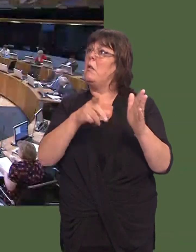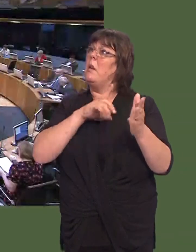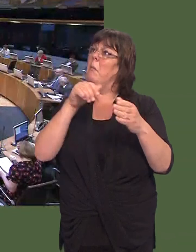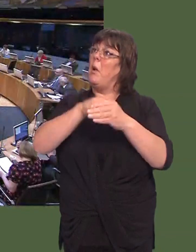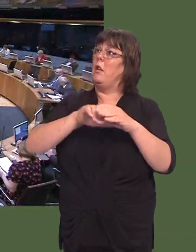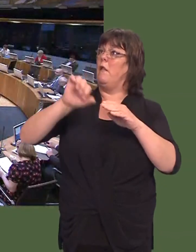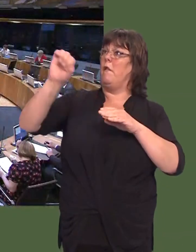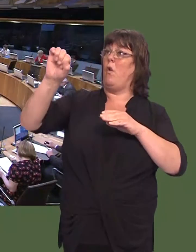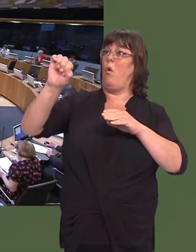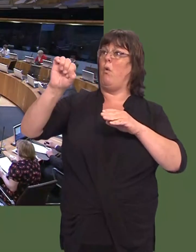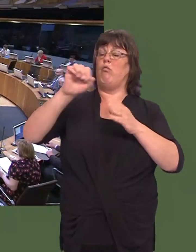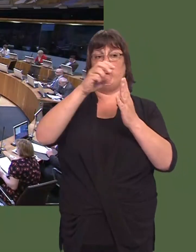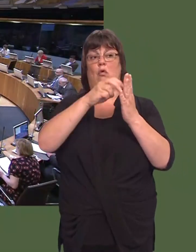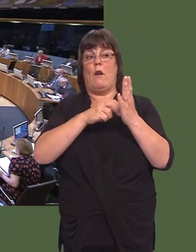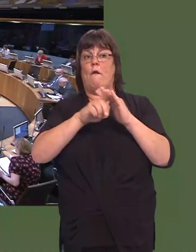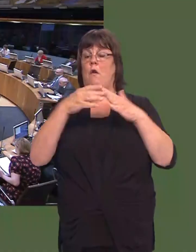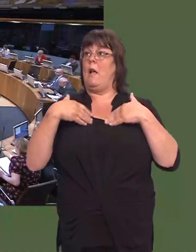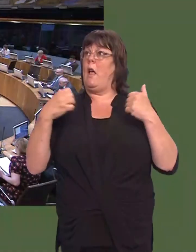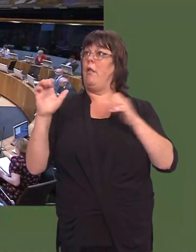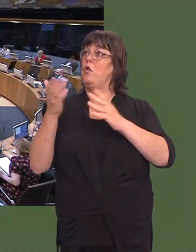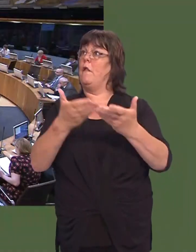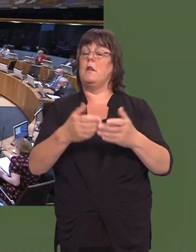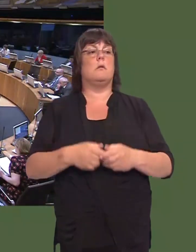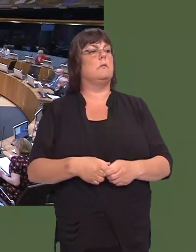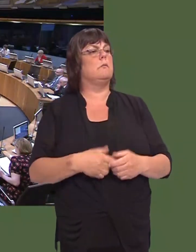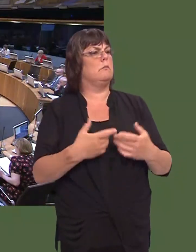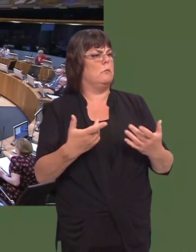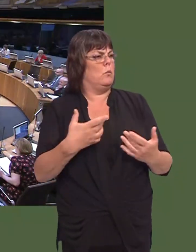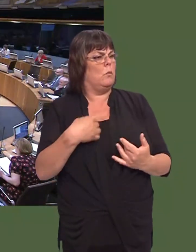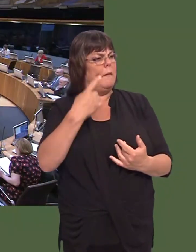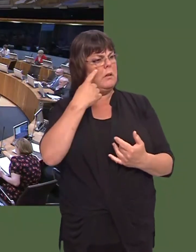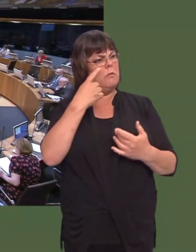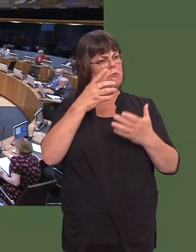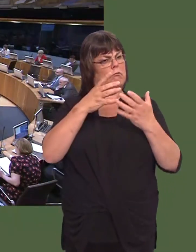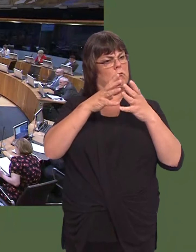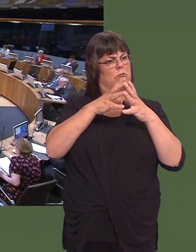Carwyn Jones: Wel, rydym wedi gweld cynnydd yn nifer y bobl sydd eisiau cael triniaeth